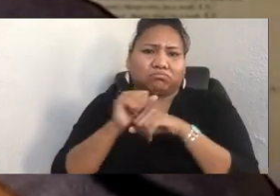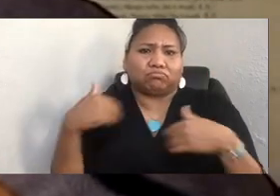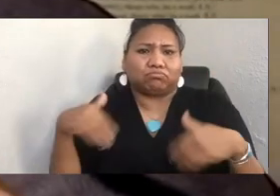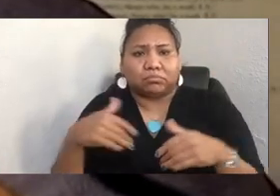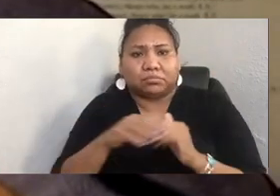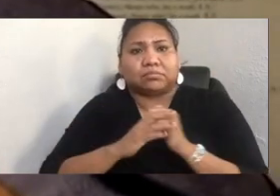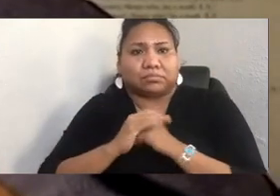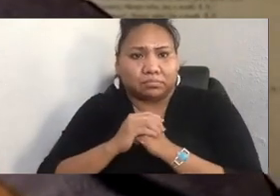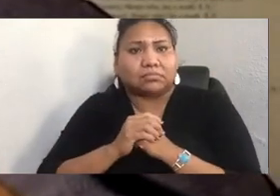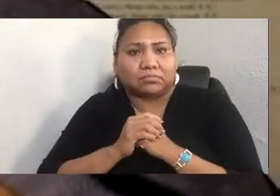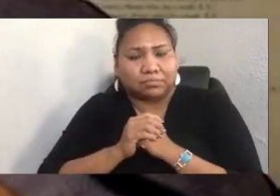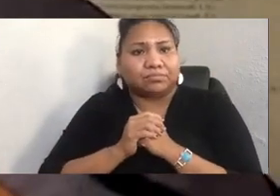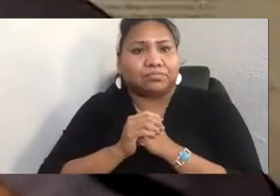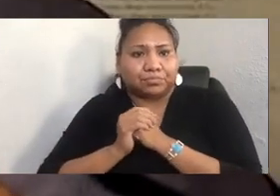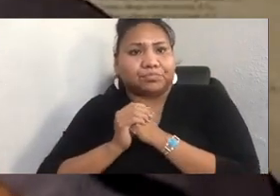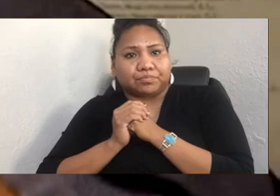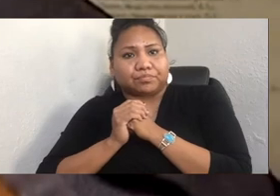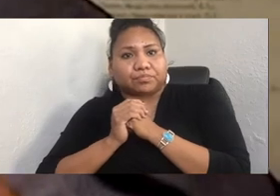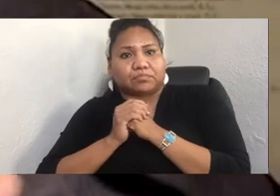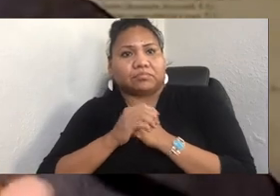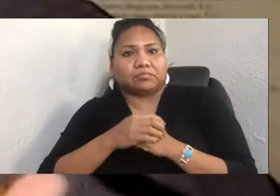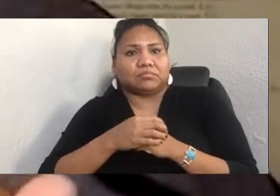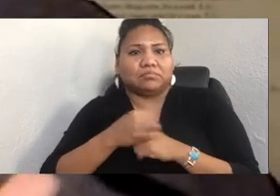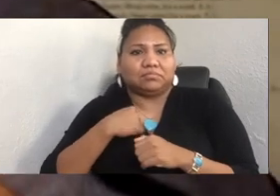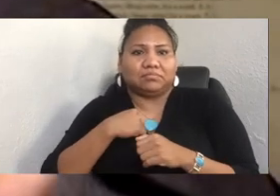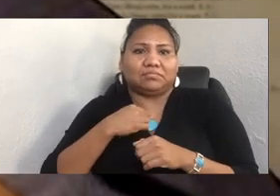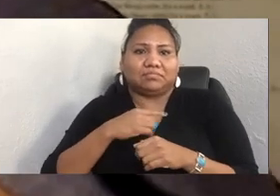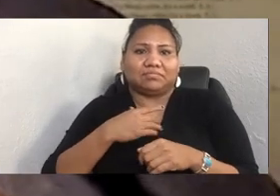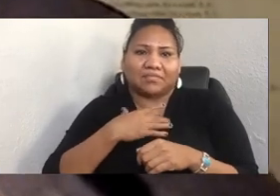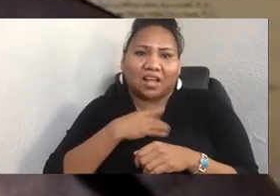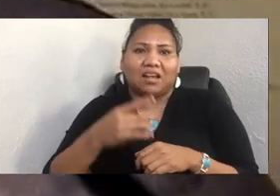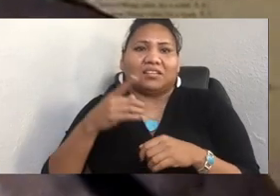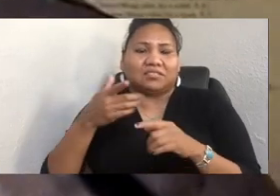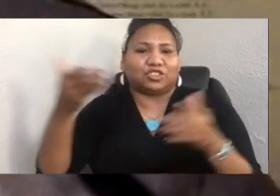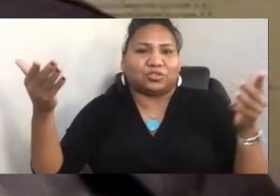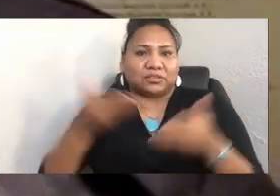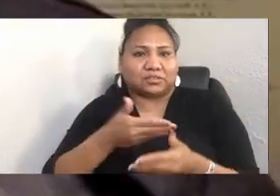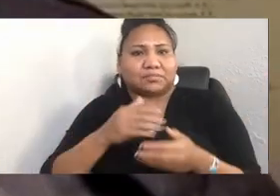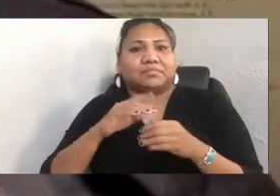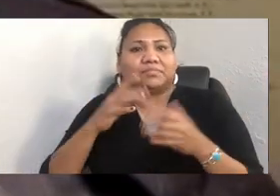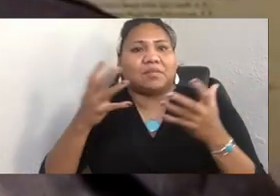I like how, in your introduction, you wanted to use photography as social justice.